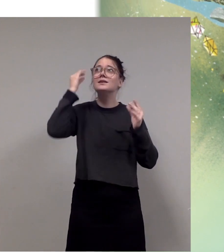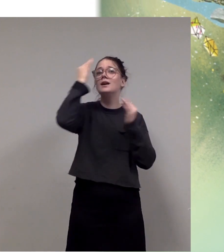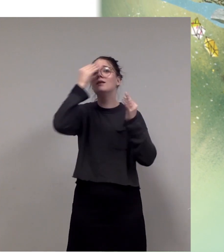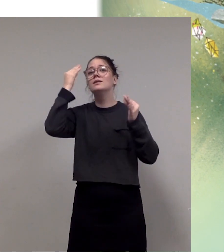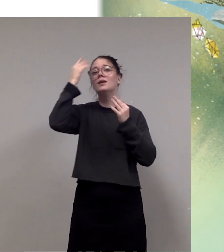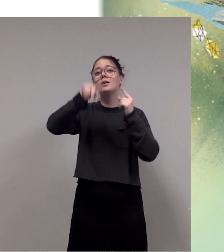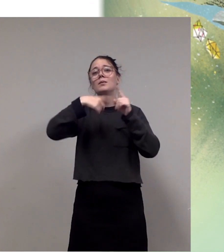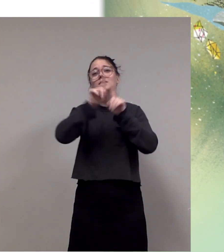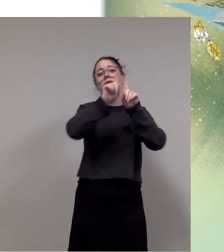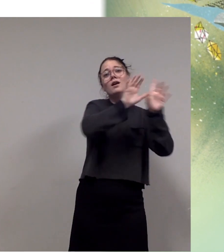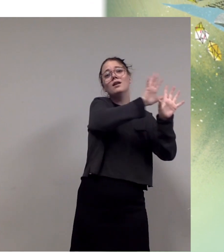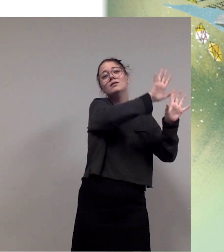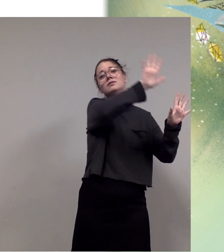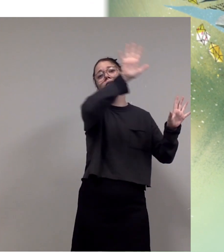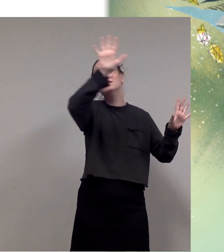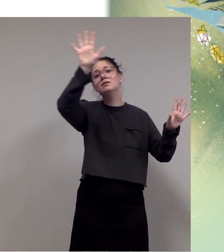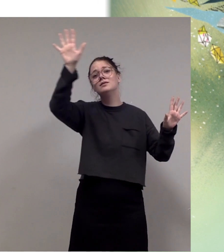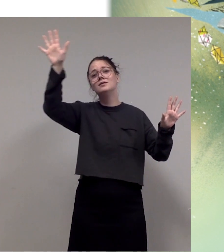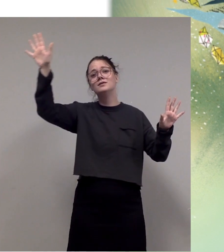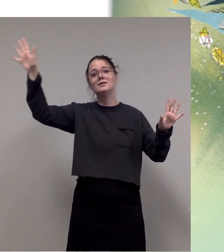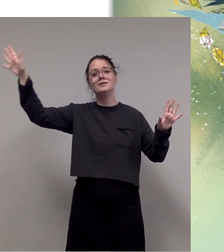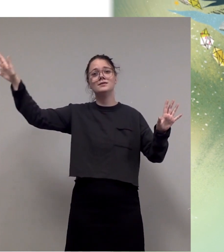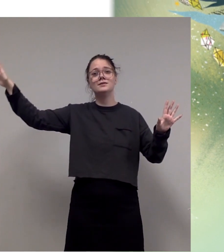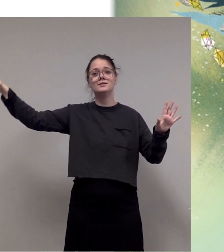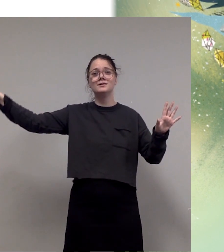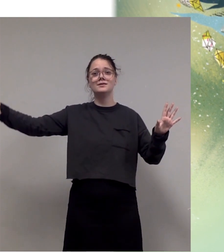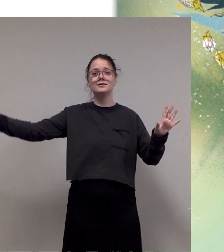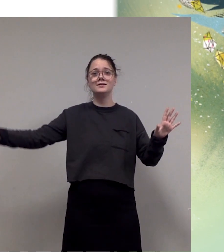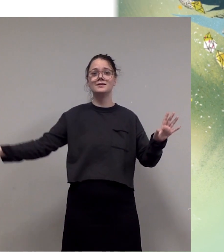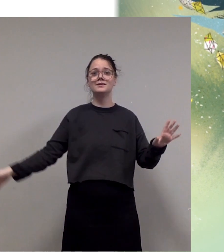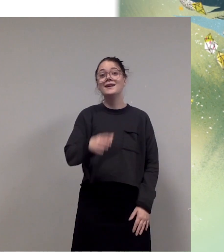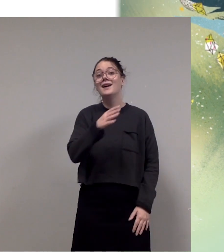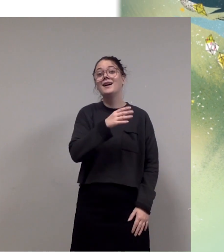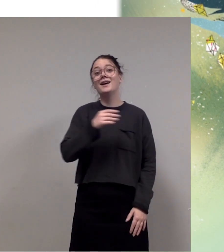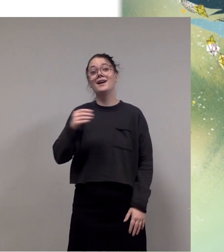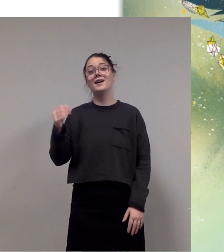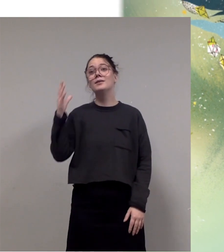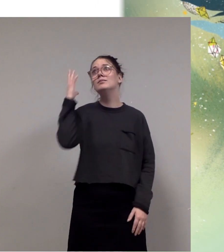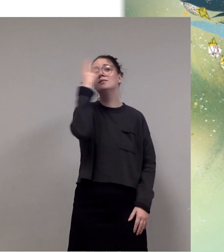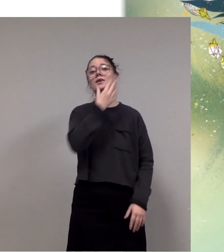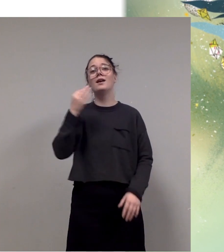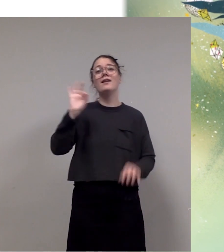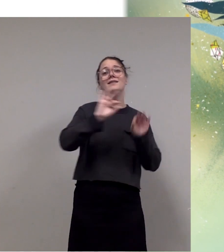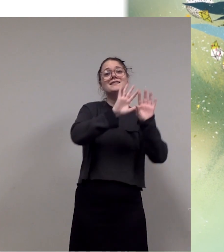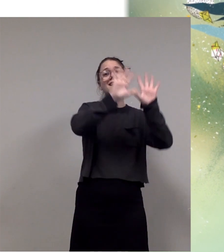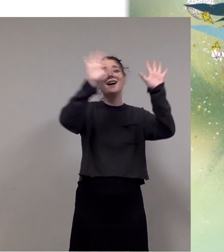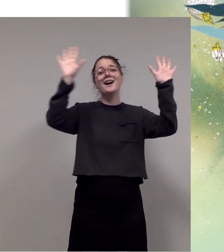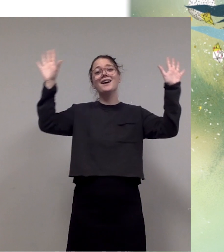and the beauty of the sky. She does not understand why she should have